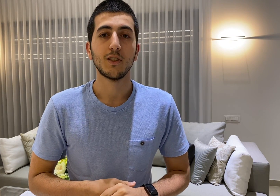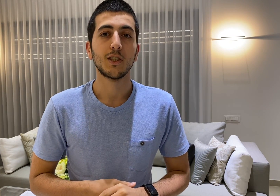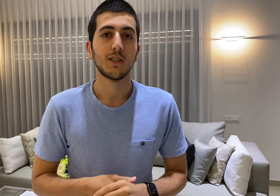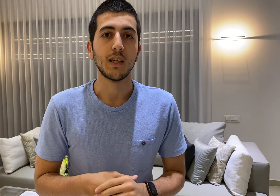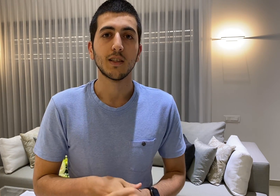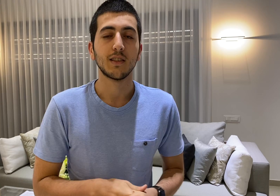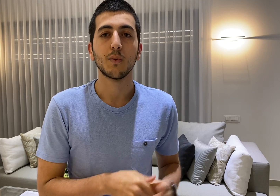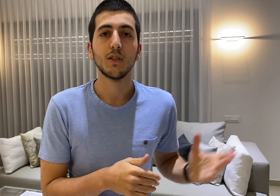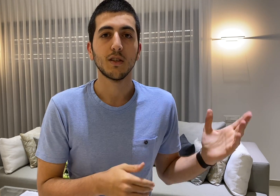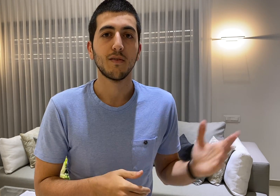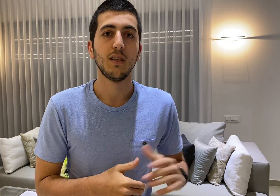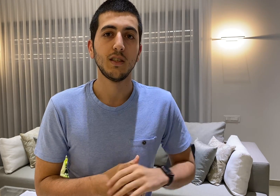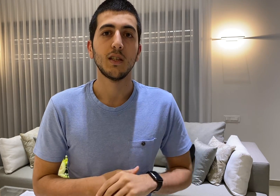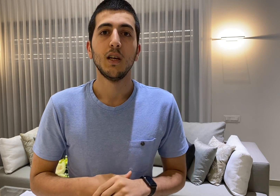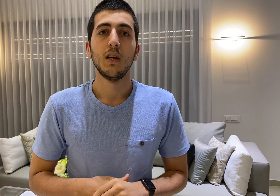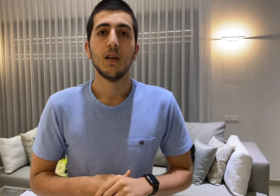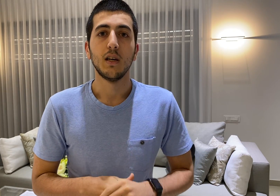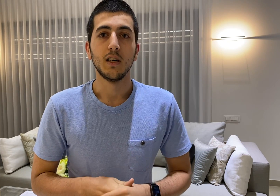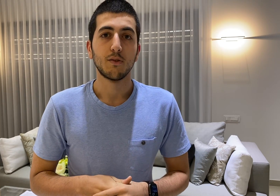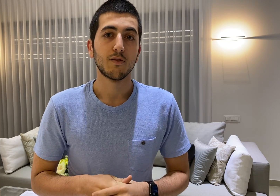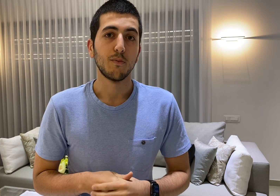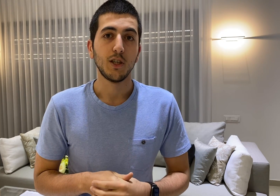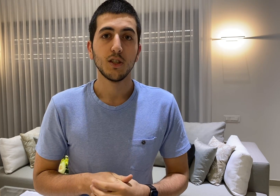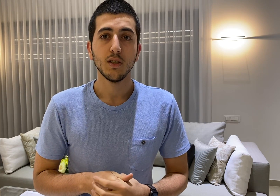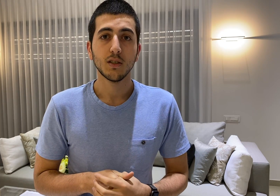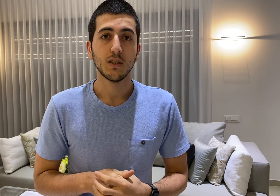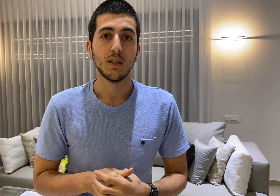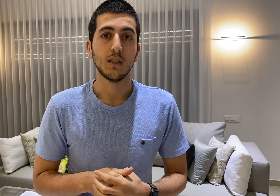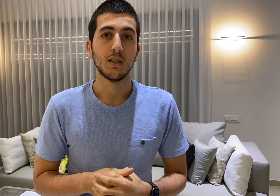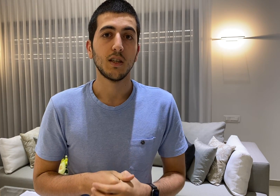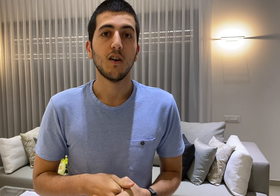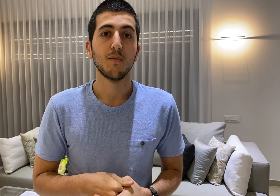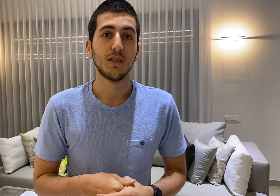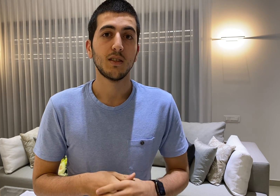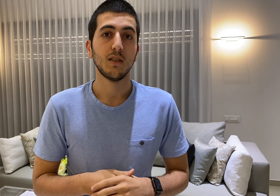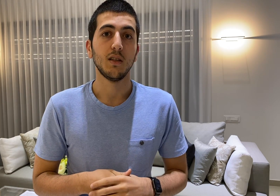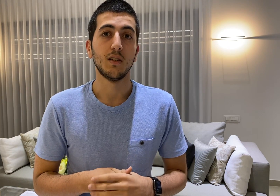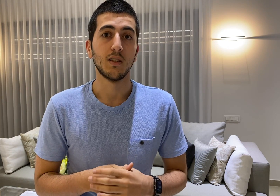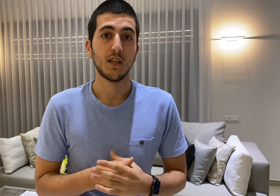just takes a sequence of these transformations and can augment key